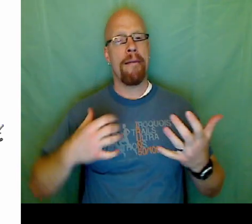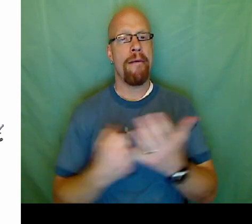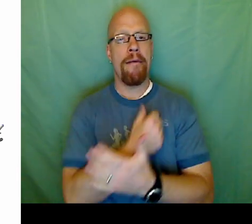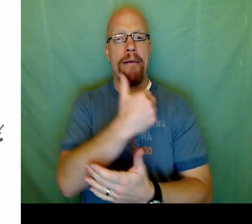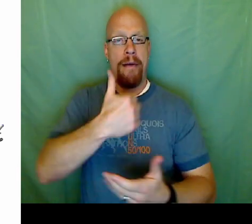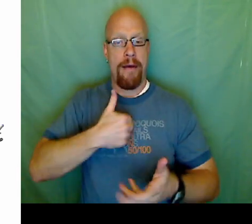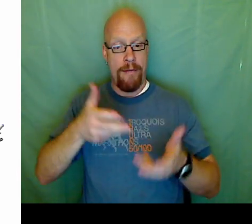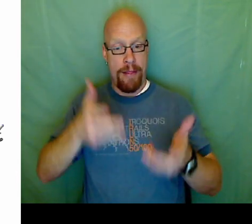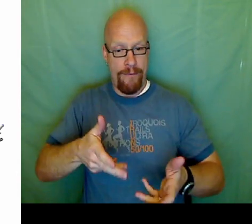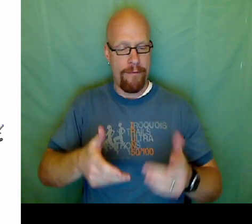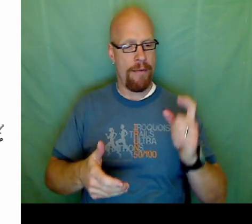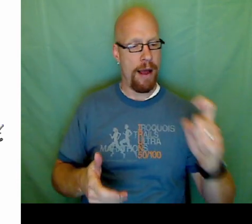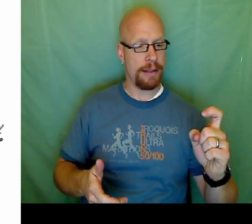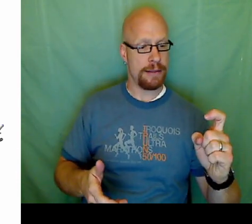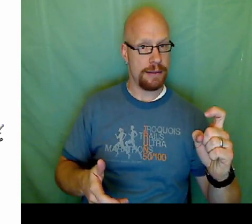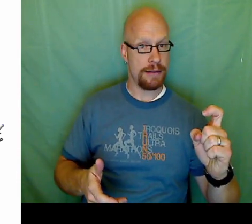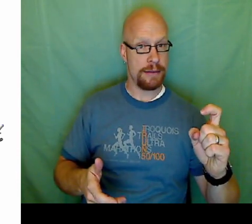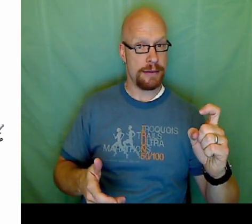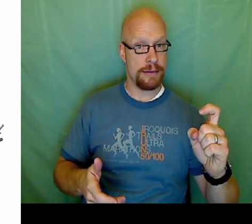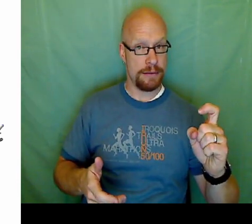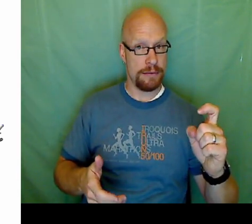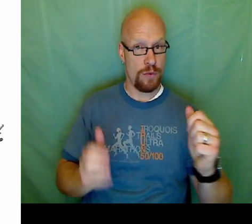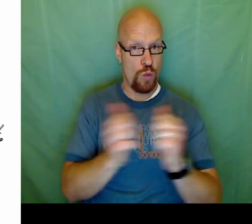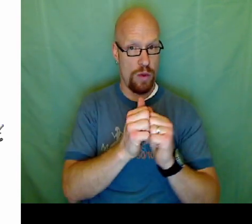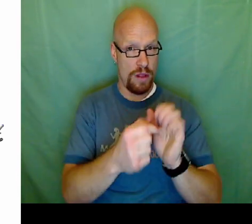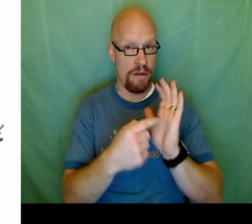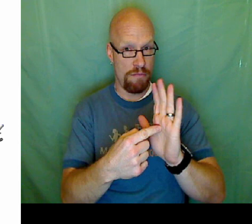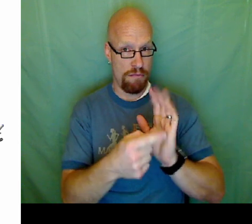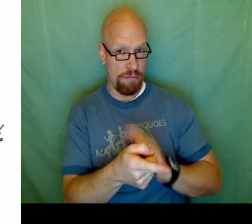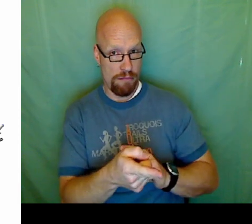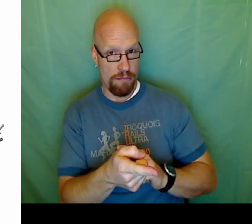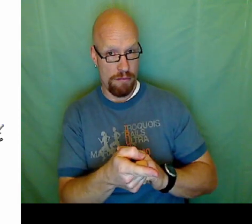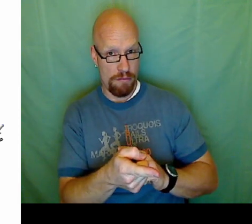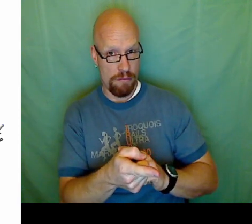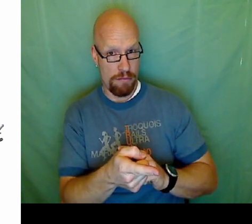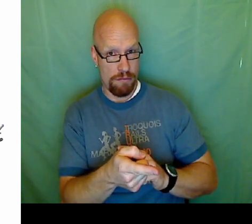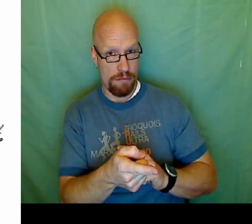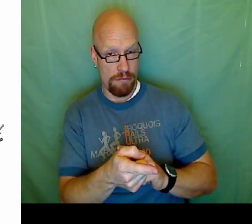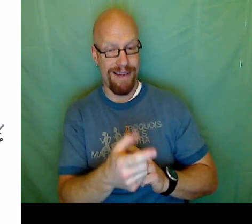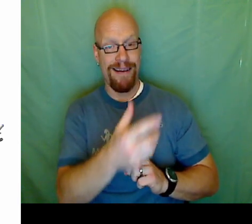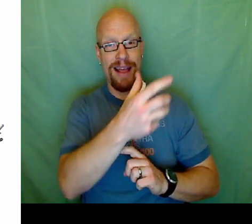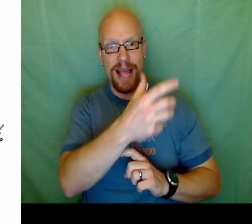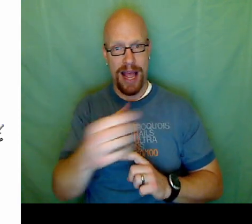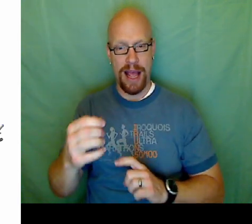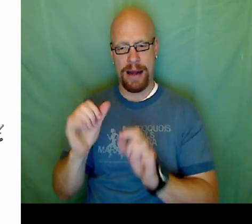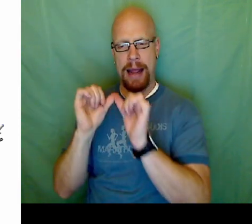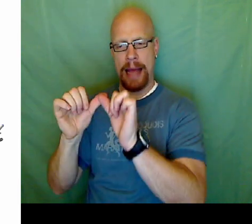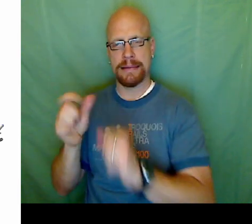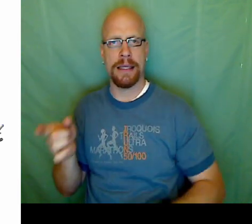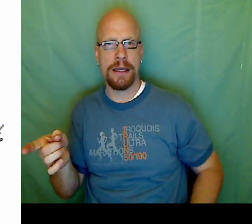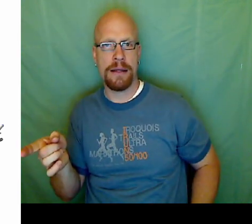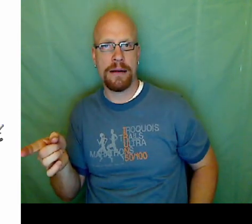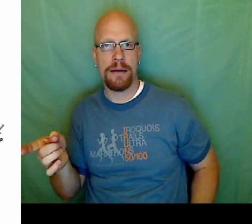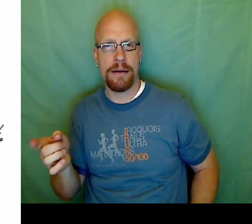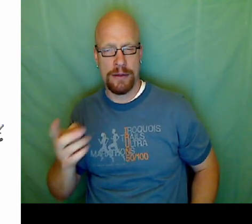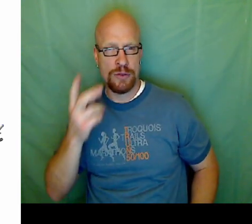and the positive 1 Y, if we add those together we get 0 Y. That means the Y variable drops out.